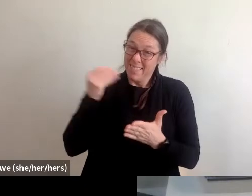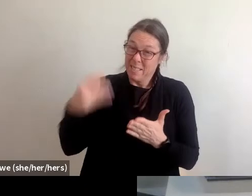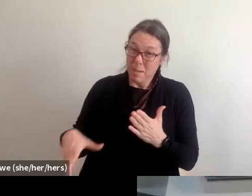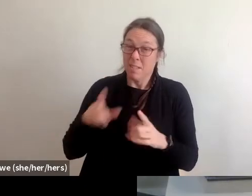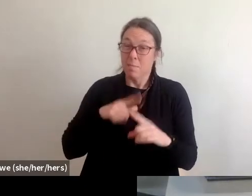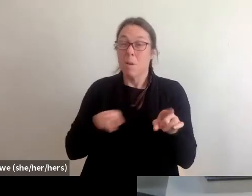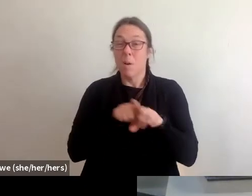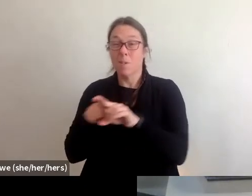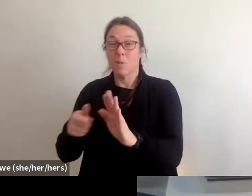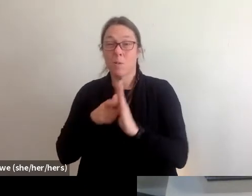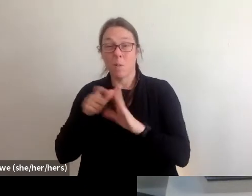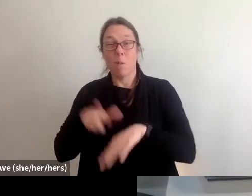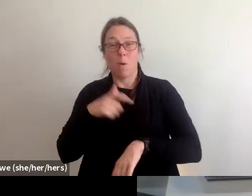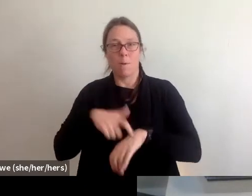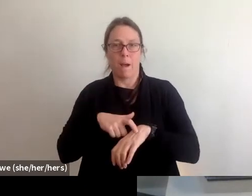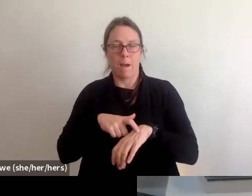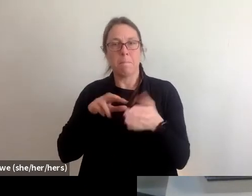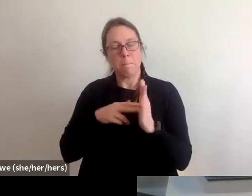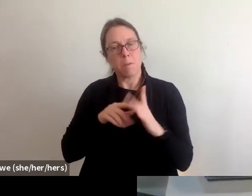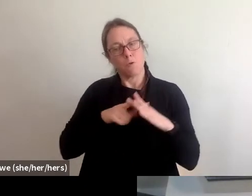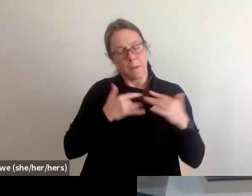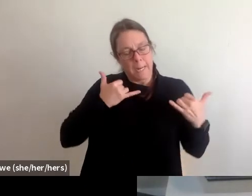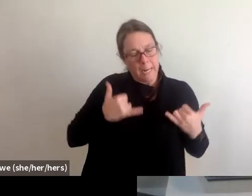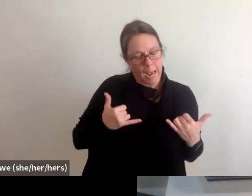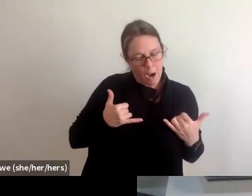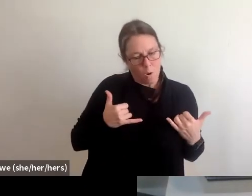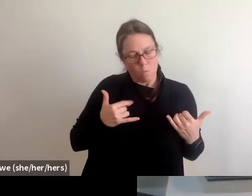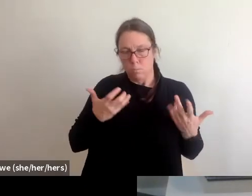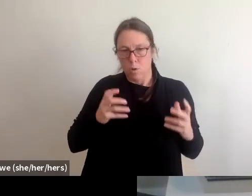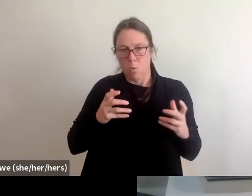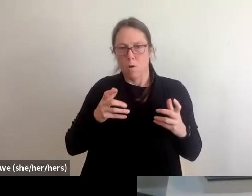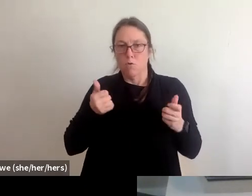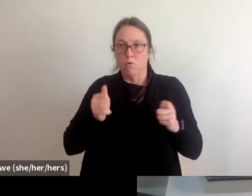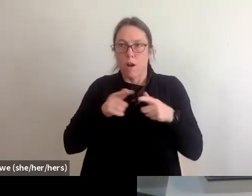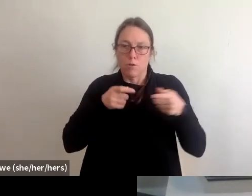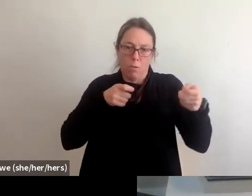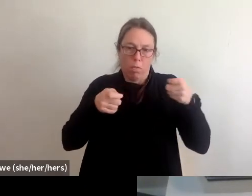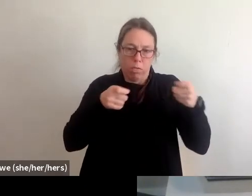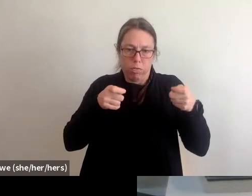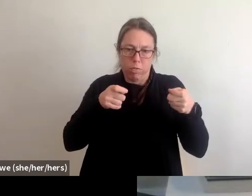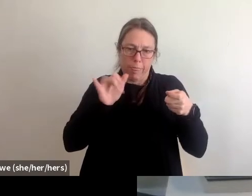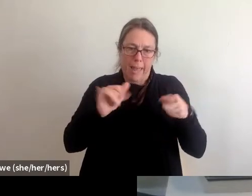and not have to handle all of that on top of recovering from a disaster at the same time.